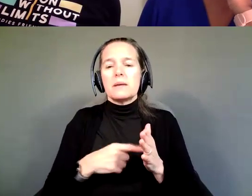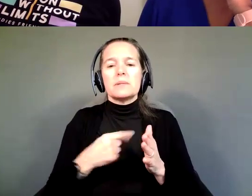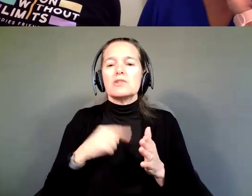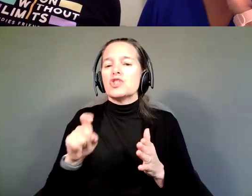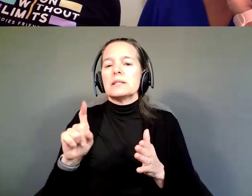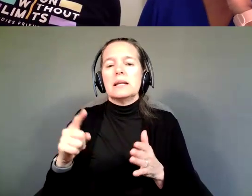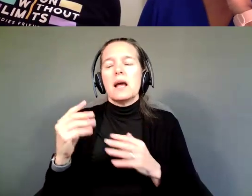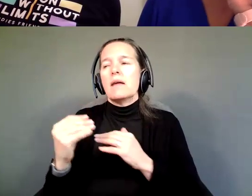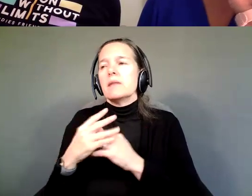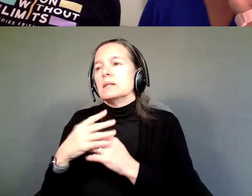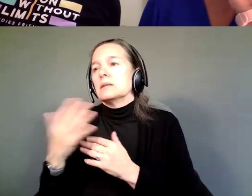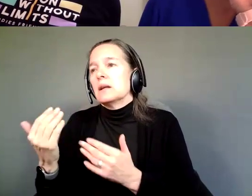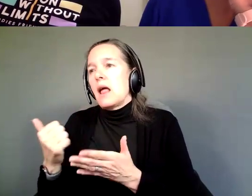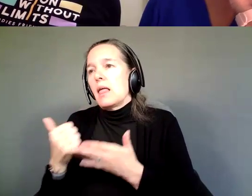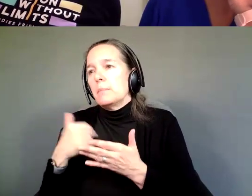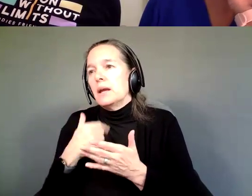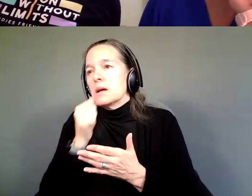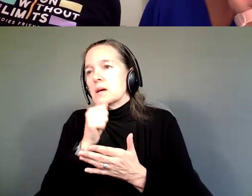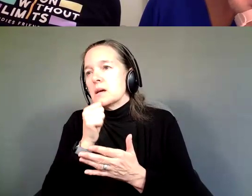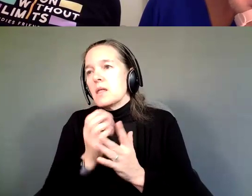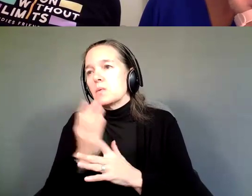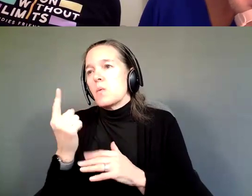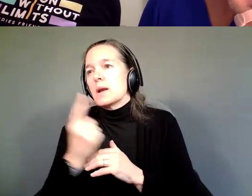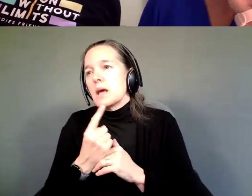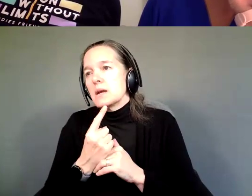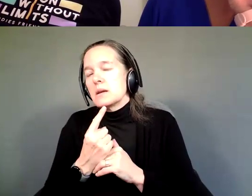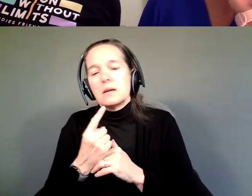one more day, you know. It's hard, you know.